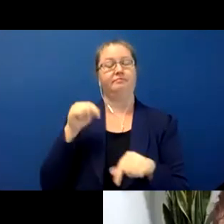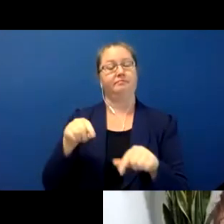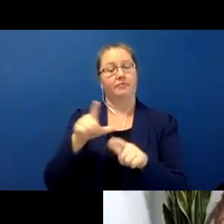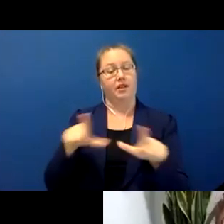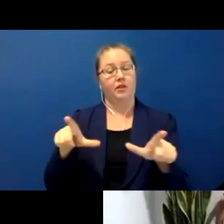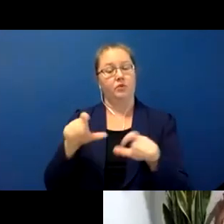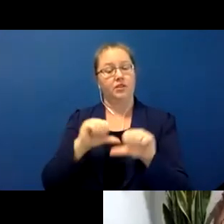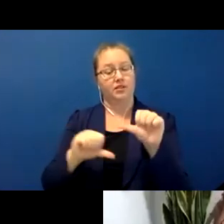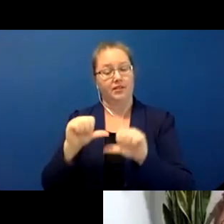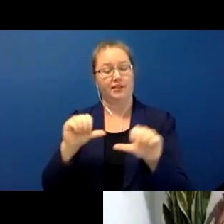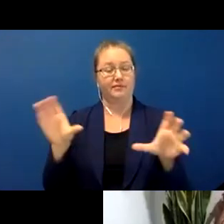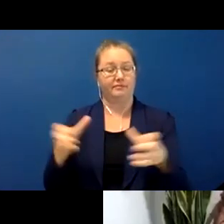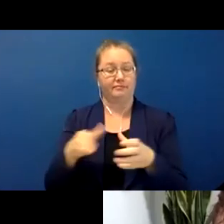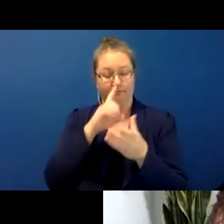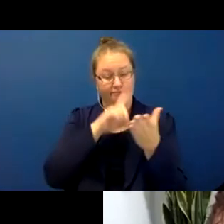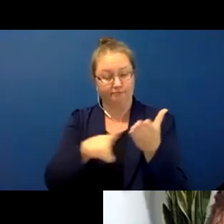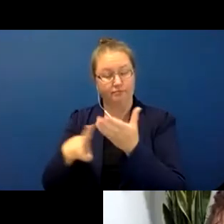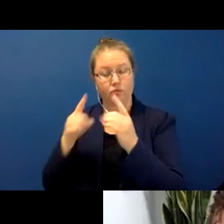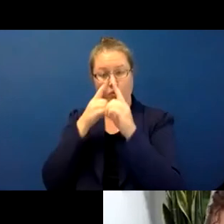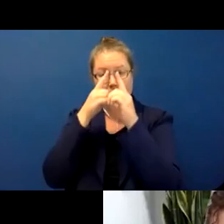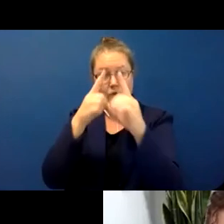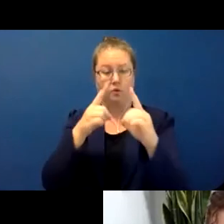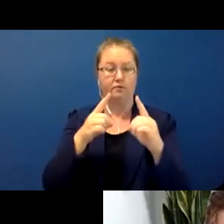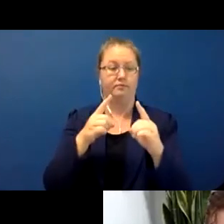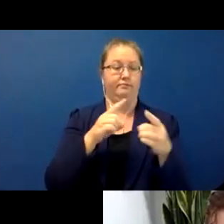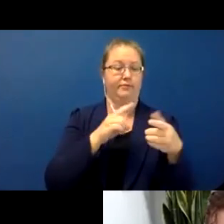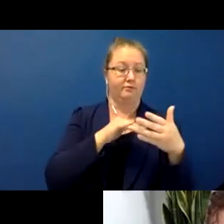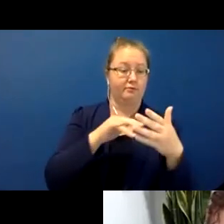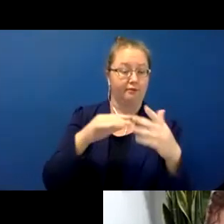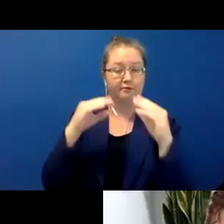aims to connect scholars, teachers, and researchers working in all areas of language sciences